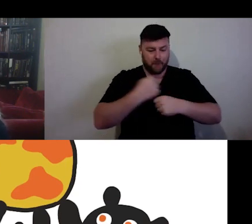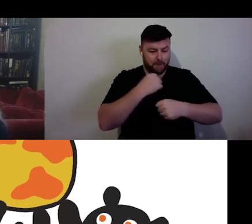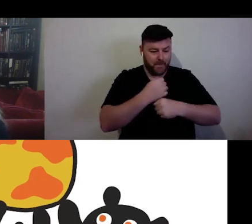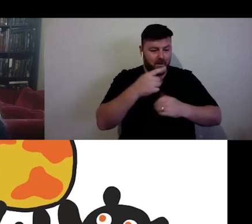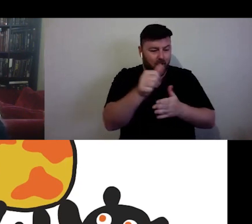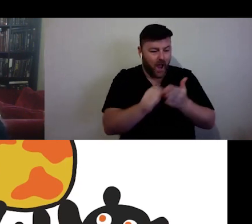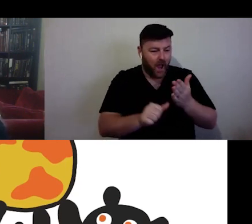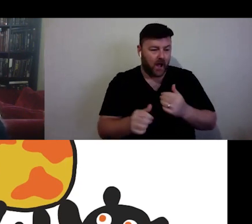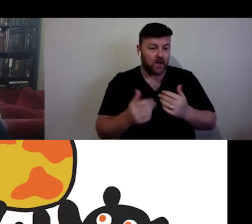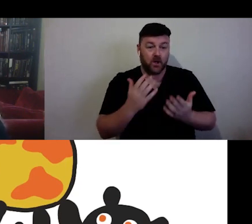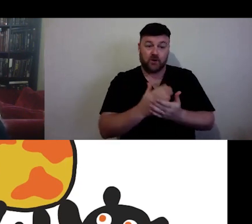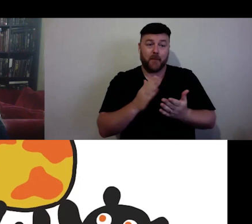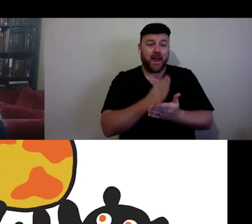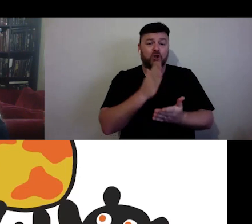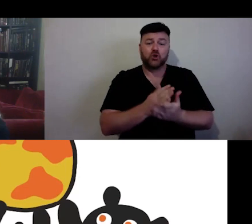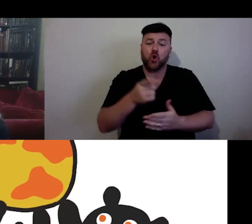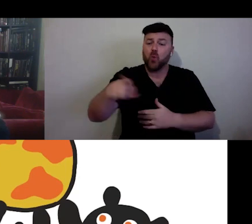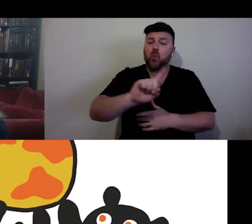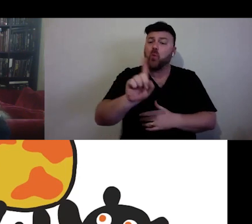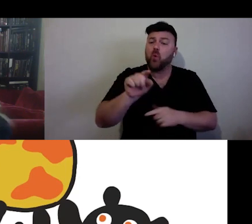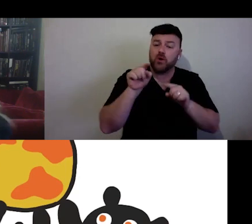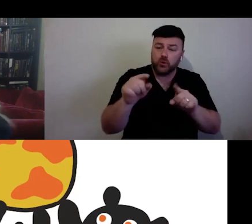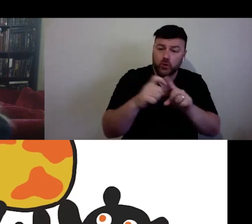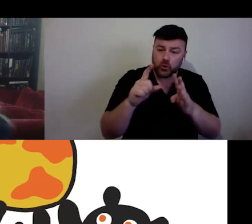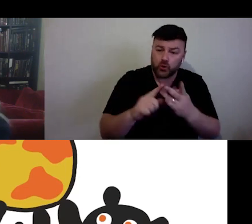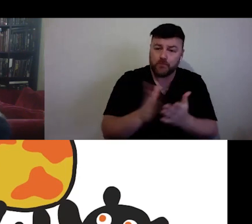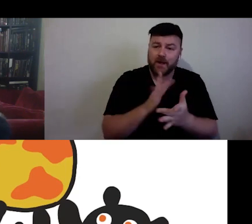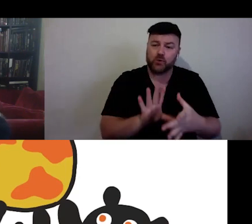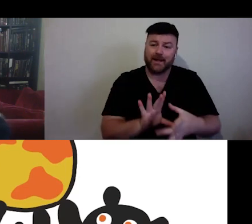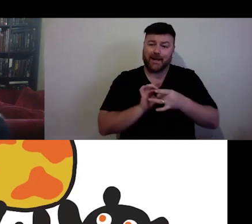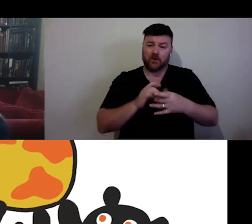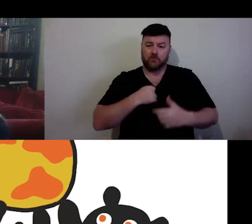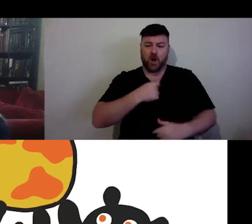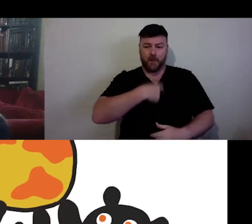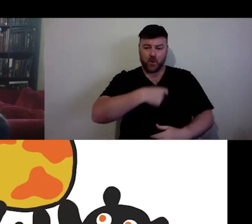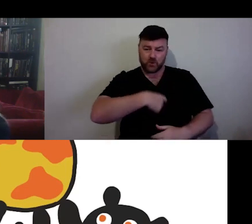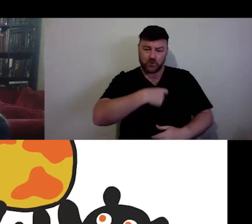a personal experience to, what I am feeling, and to the way I see things.